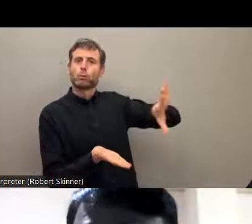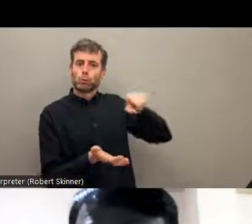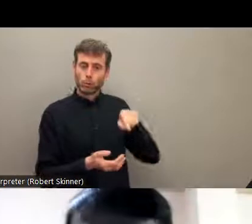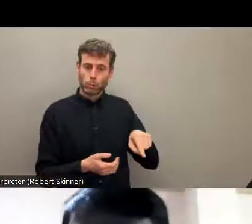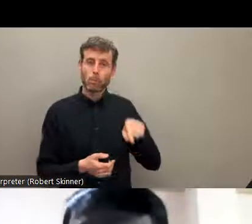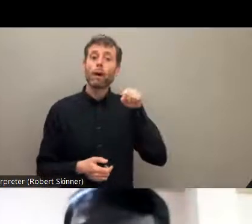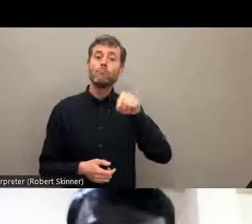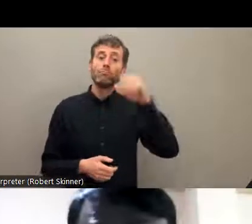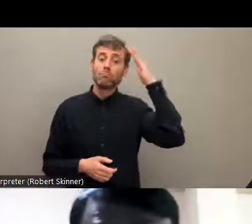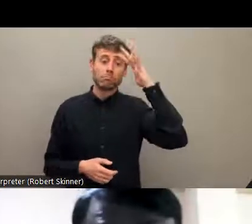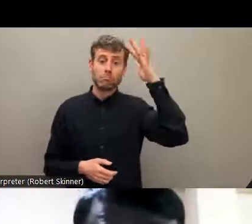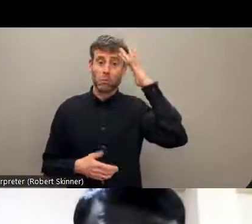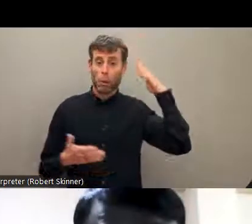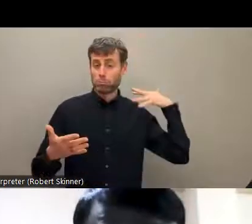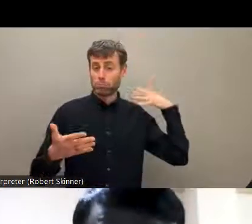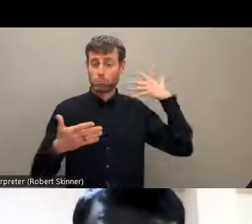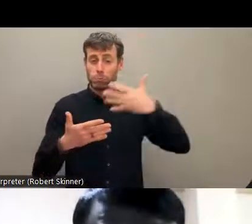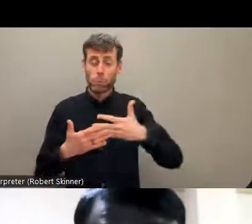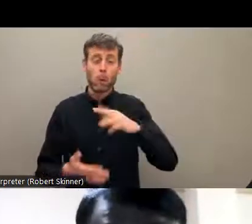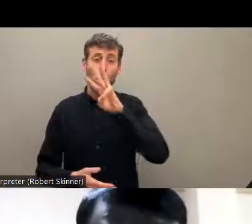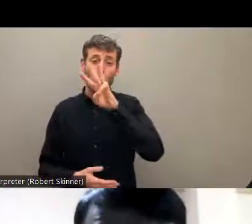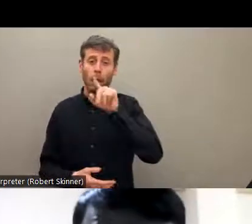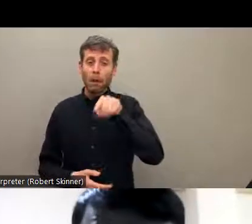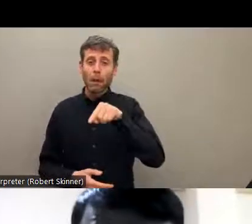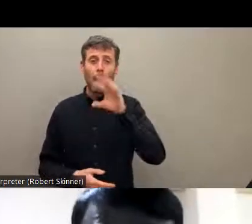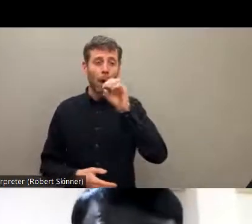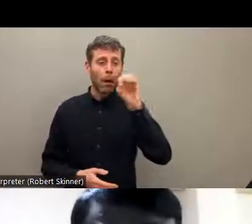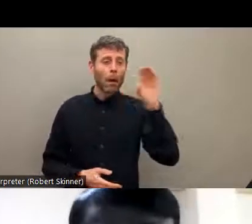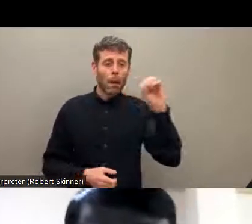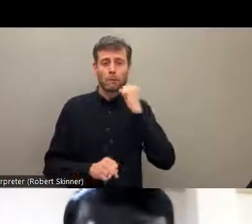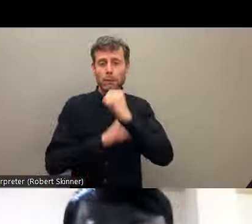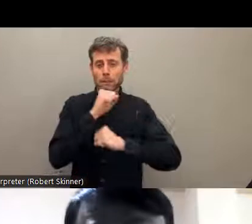years, but 3,000 years.